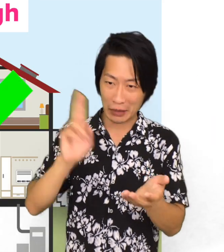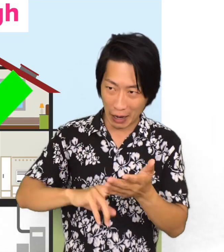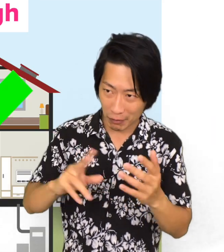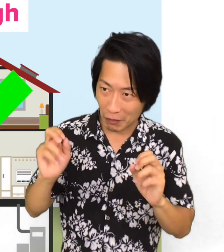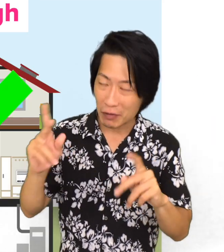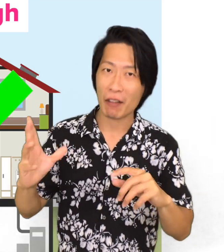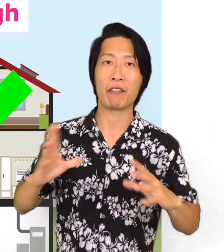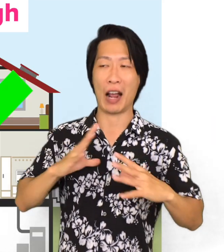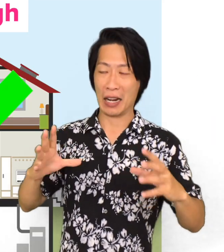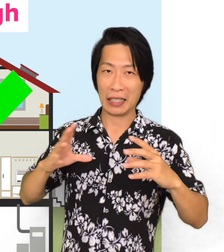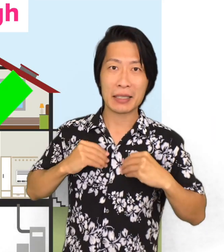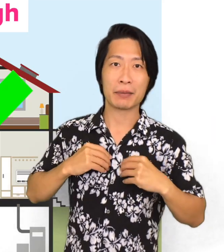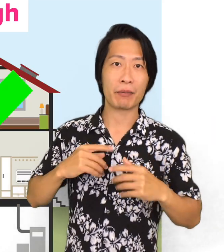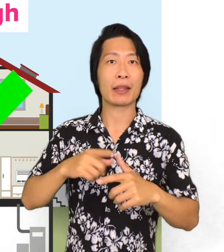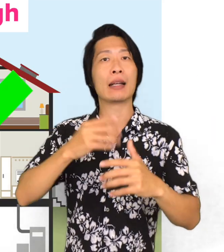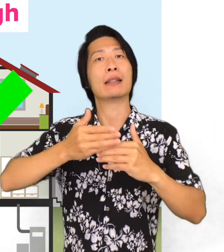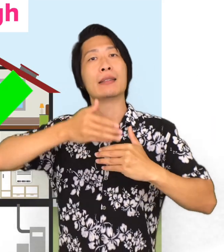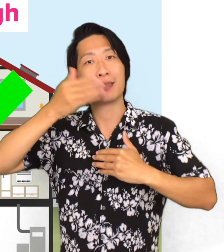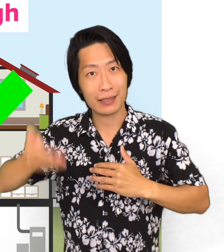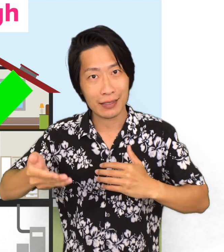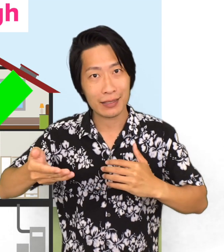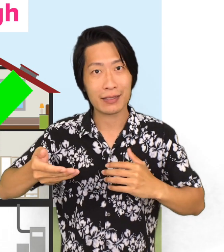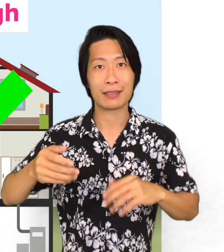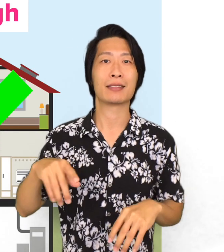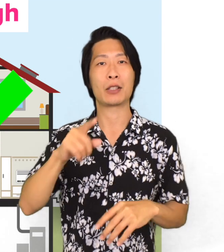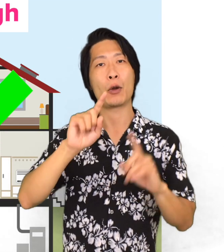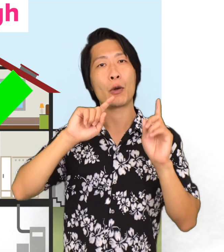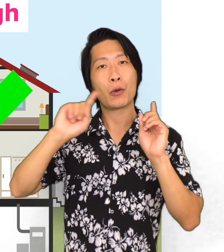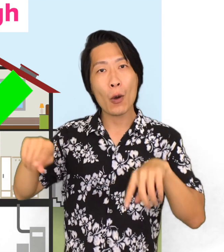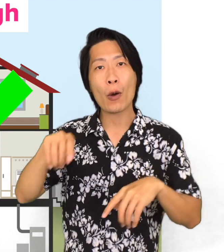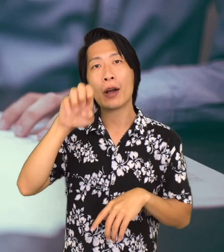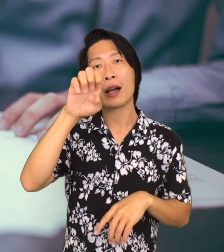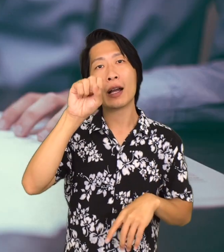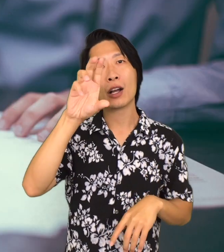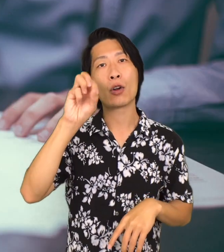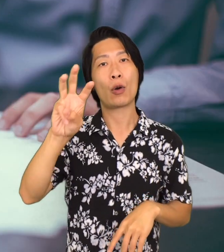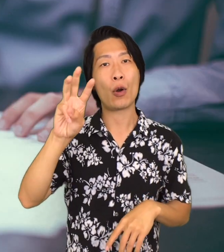the next step would be finally go to the escrow office and sign